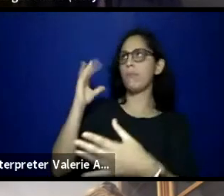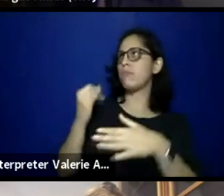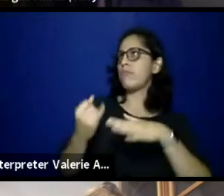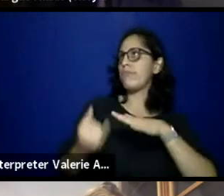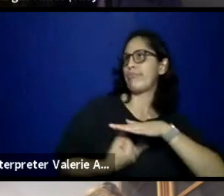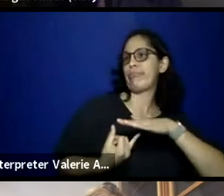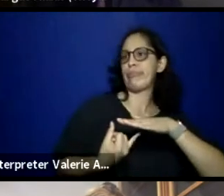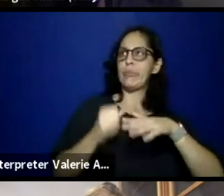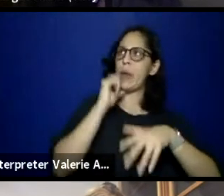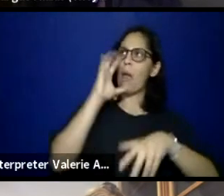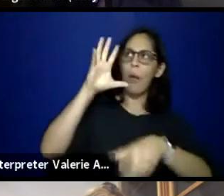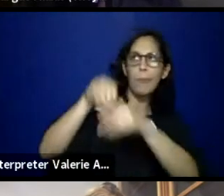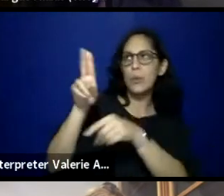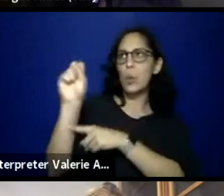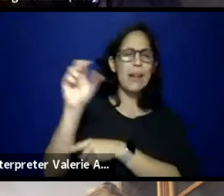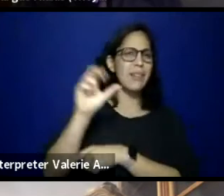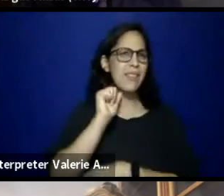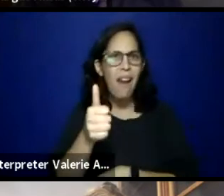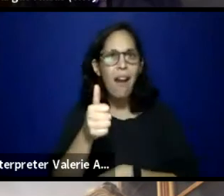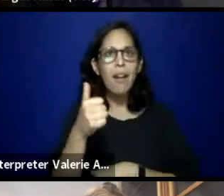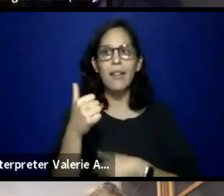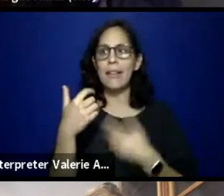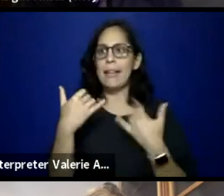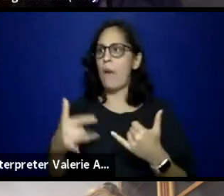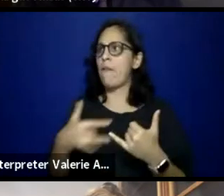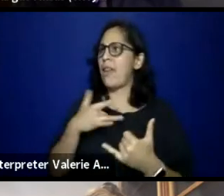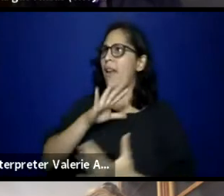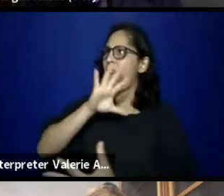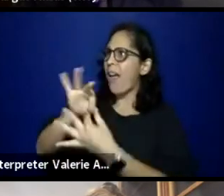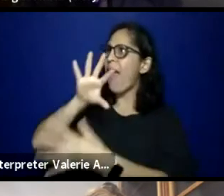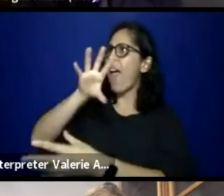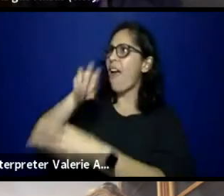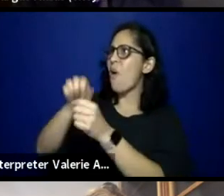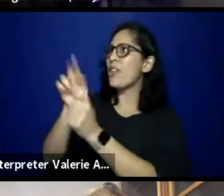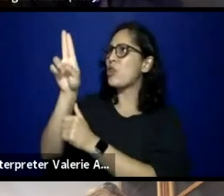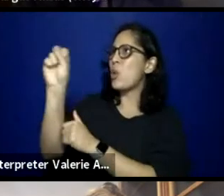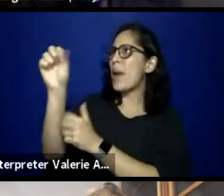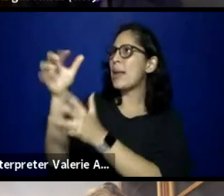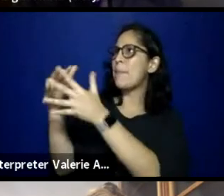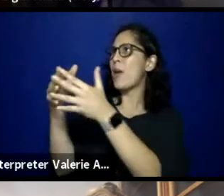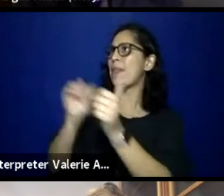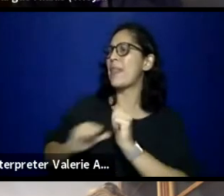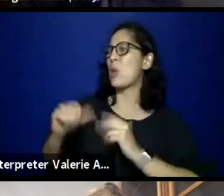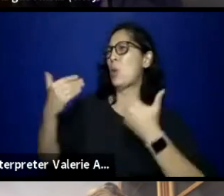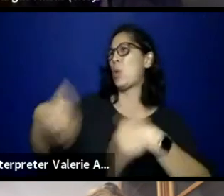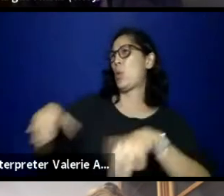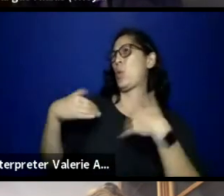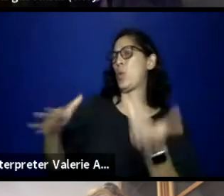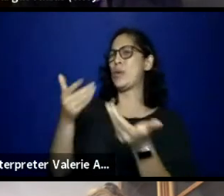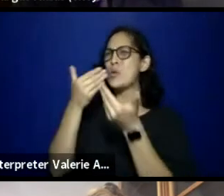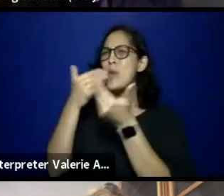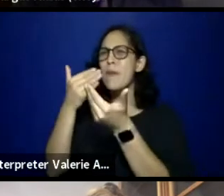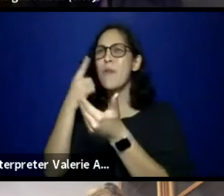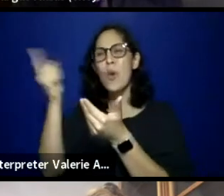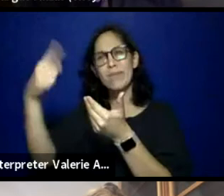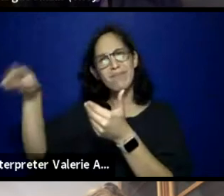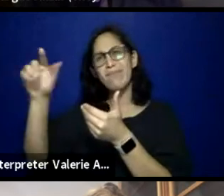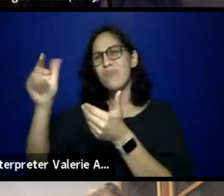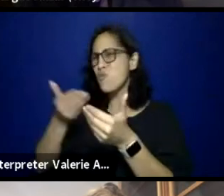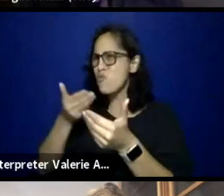And we're so grateful for Real and everyone for welcoming us in. Thank you. Thank you.